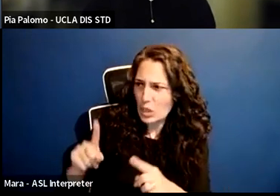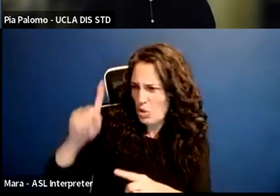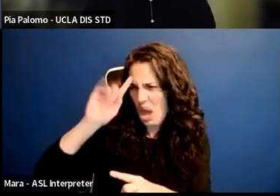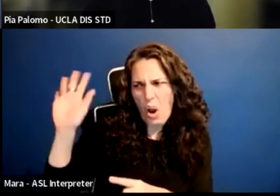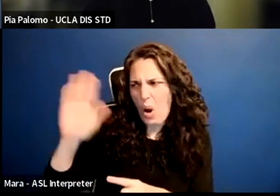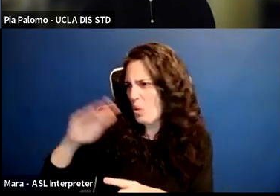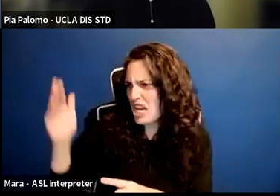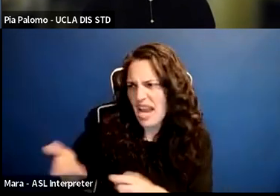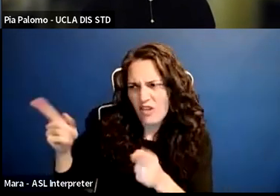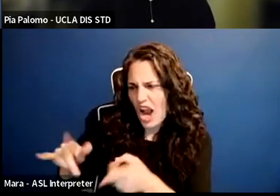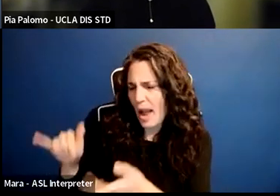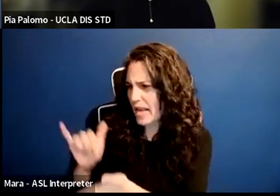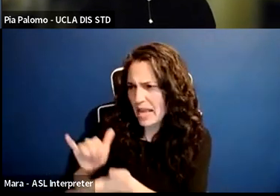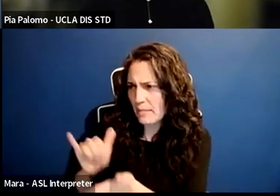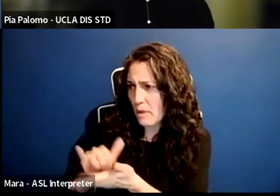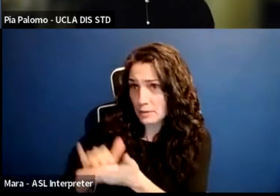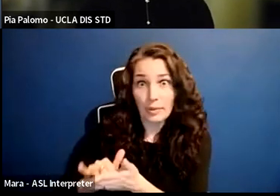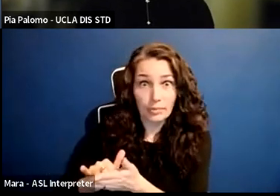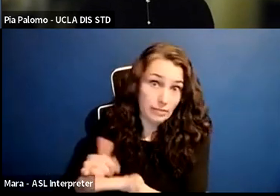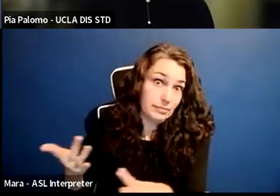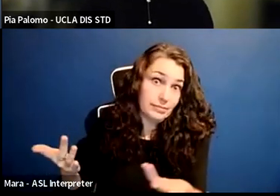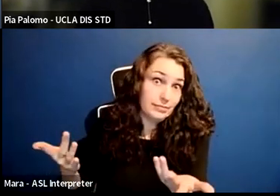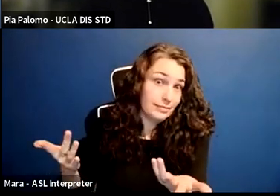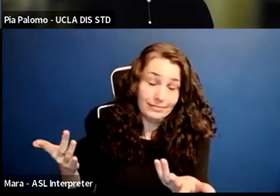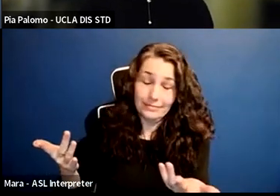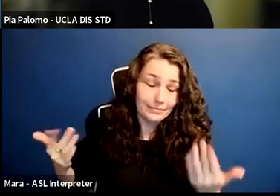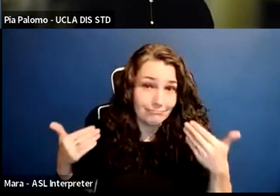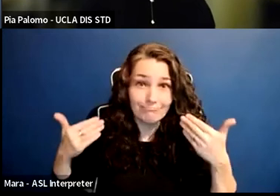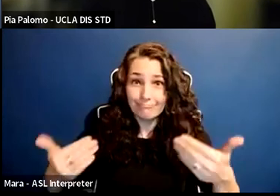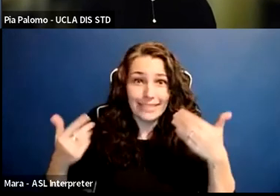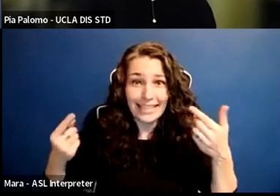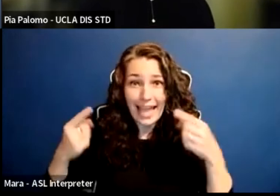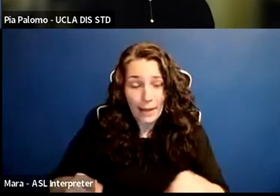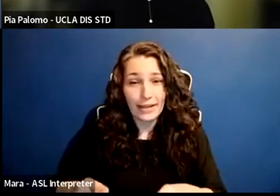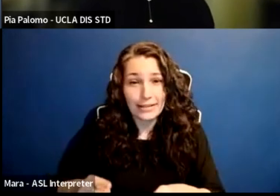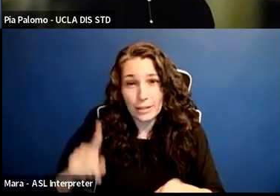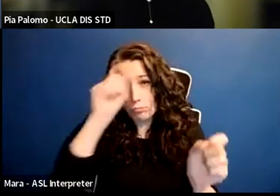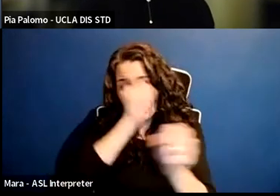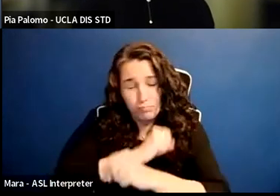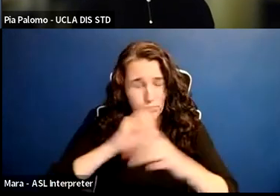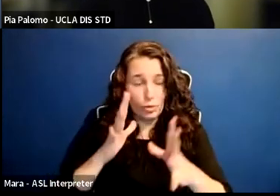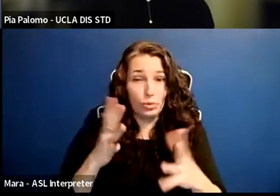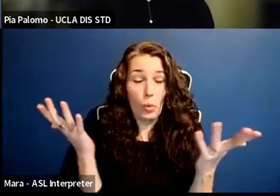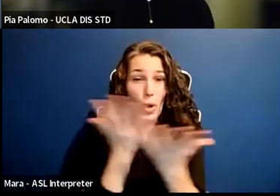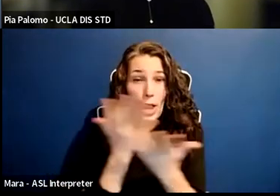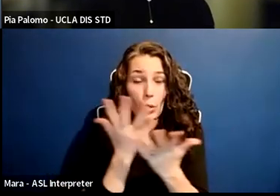have just completely been upended, and although that can be scary if you think about it in one way,